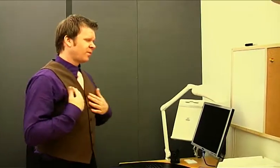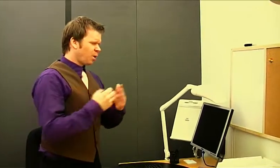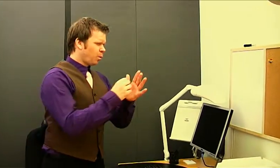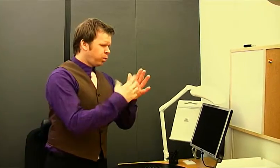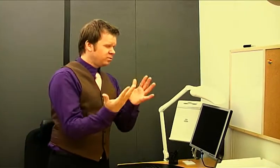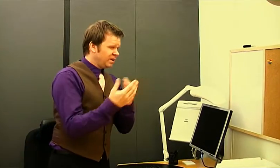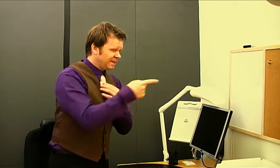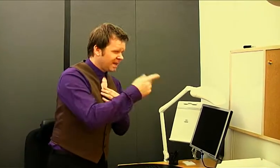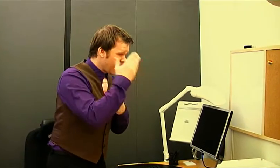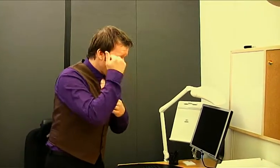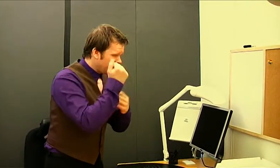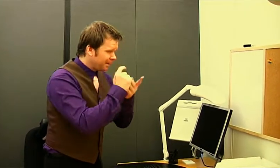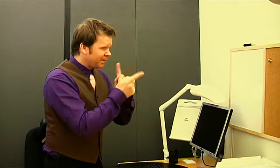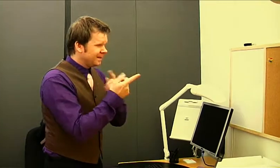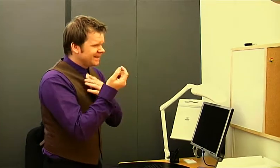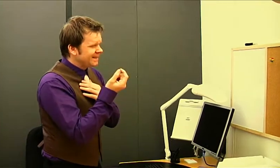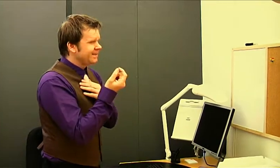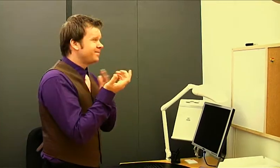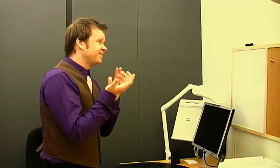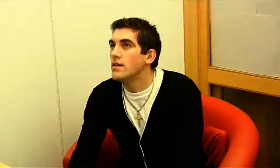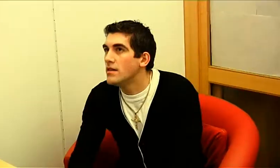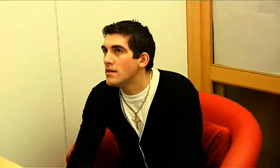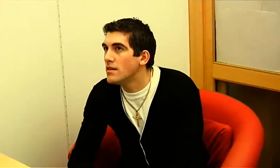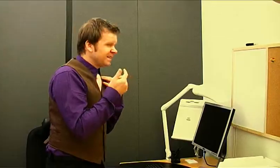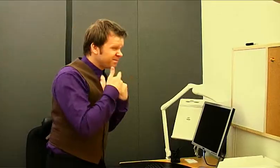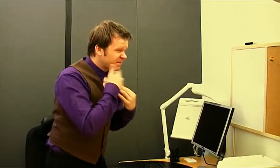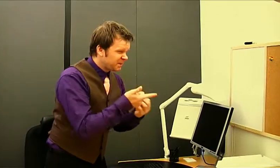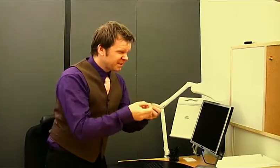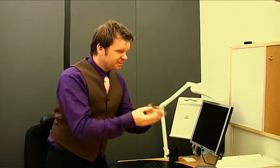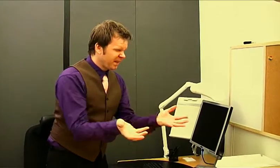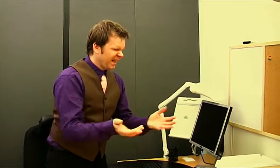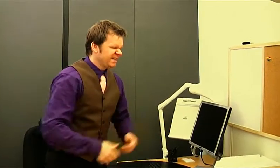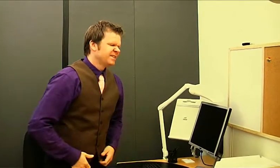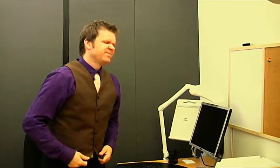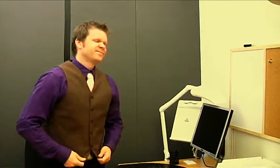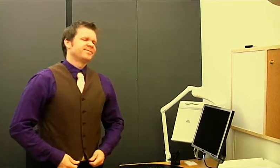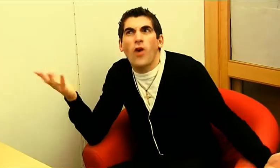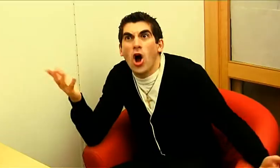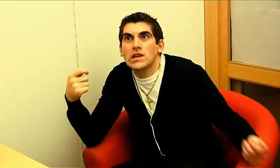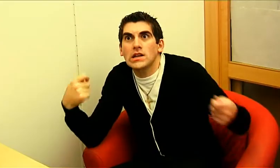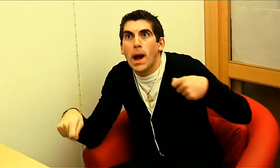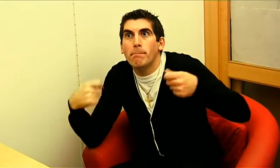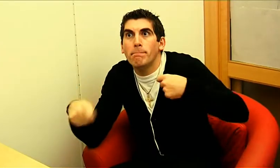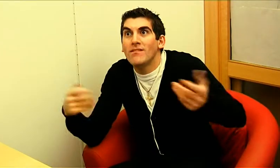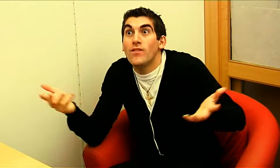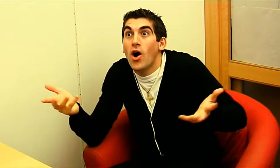Because it's gonna be... a little ugly play. What kind of campaign?